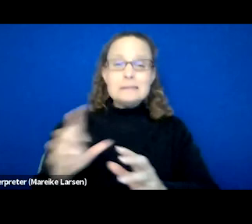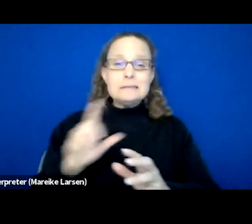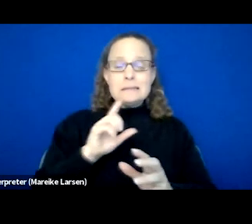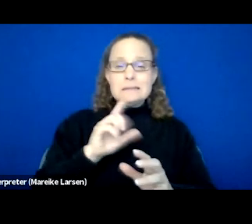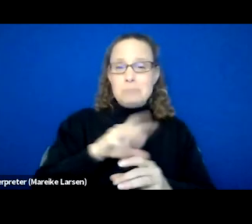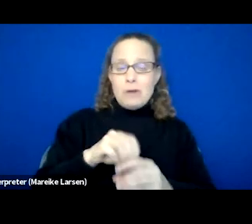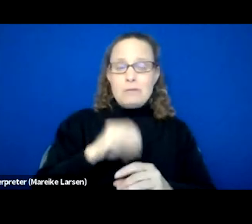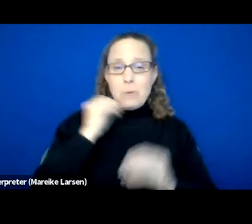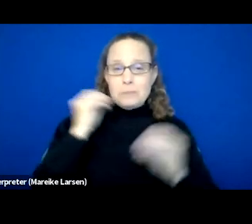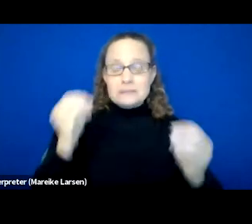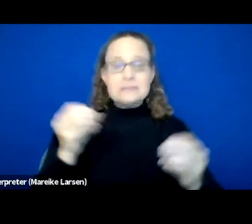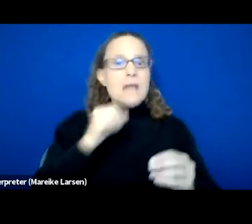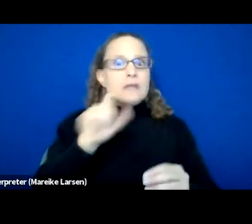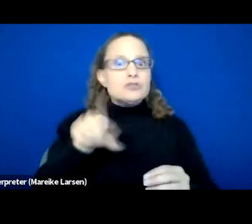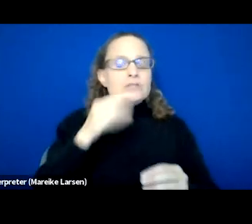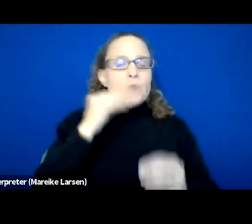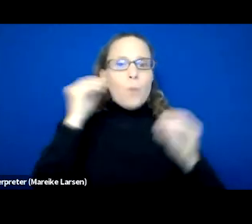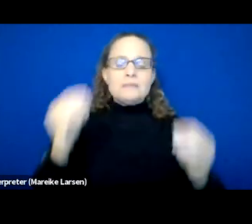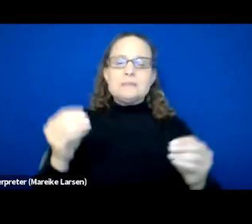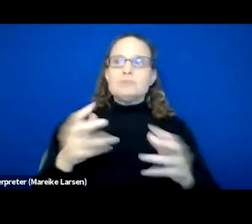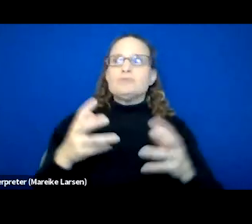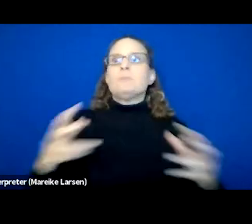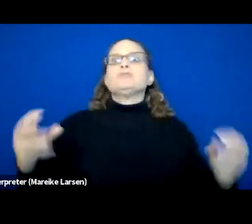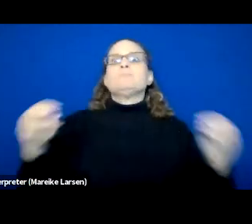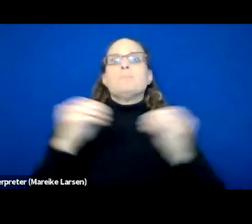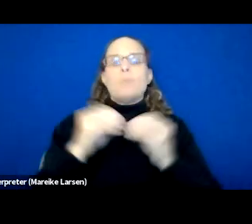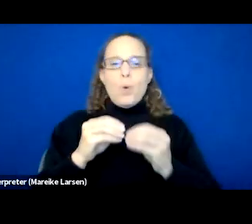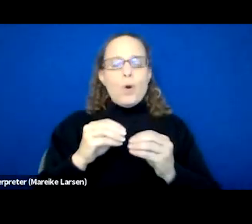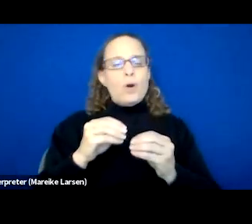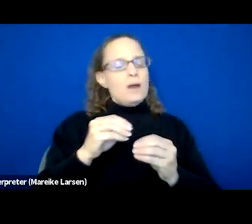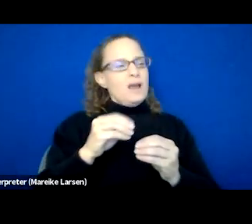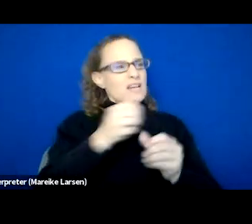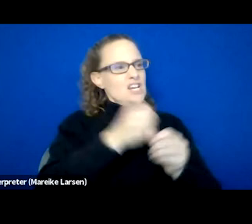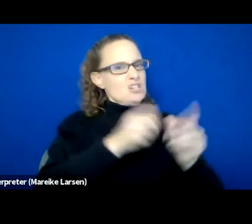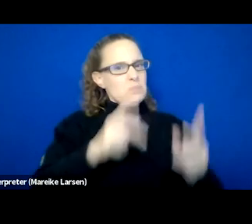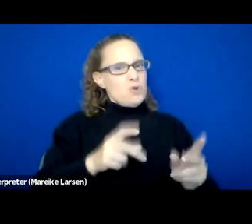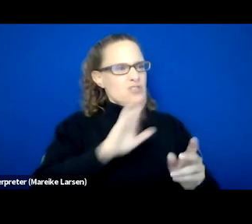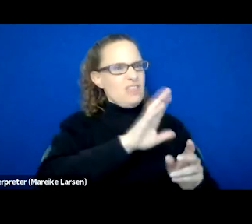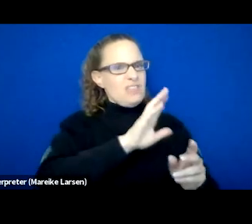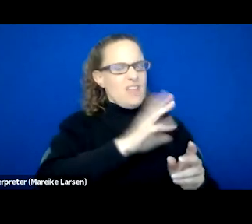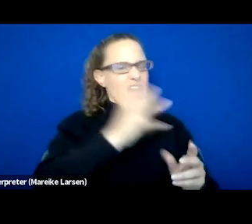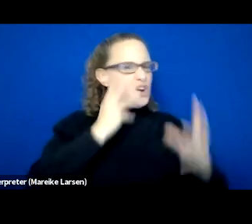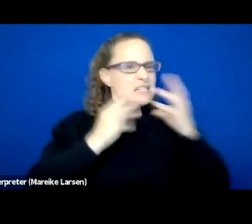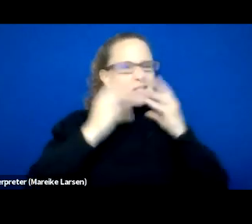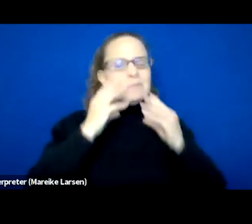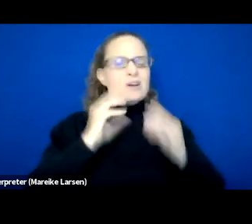It's not just homelessness, it's so much more to that. And everybody has a story as far as how they became homeless. So it was really, really good,